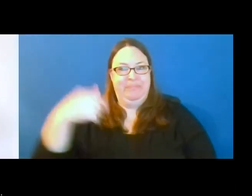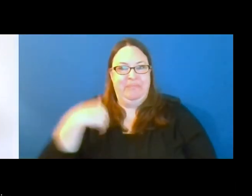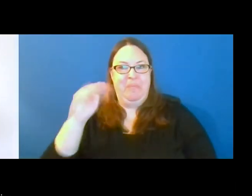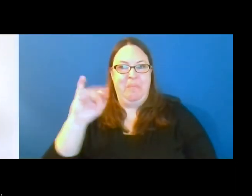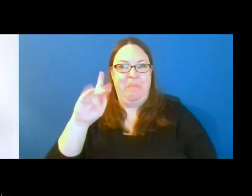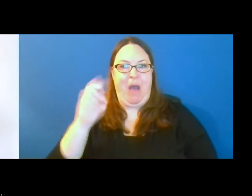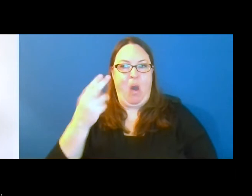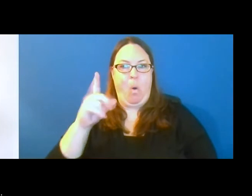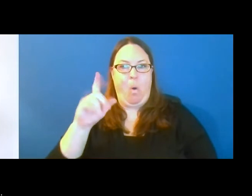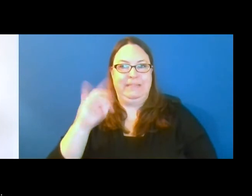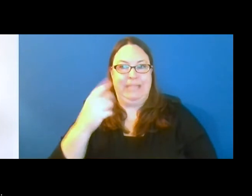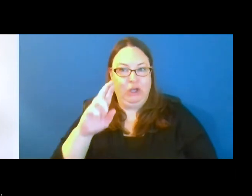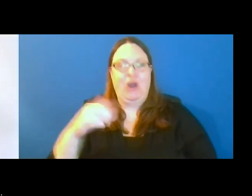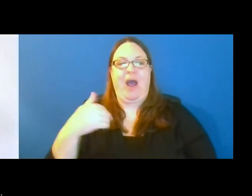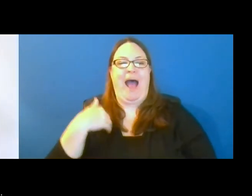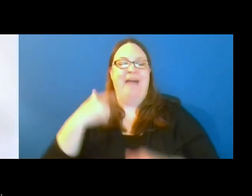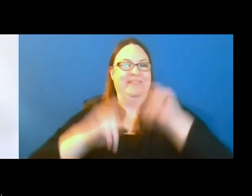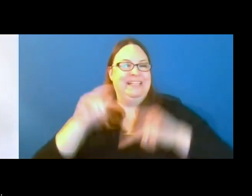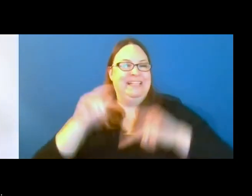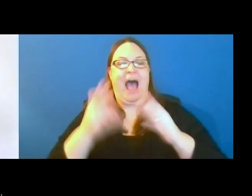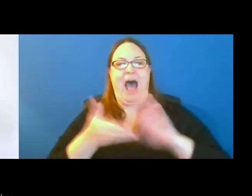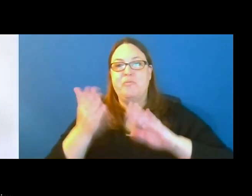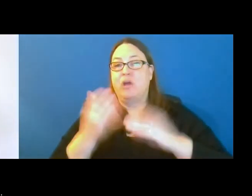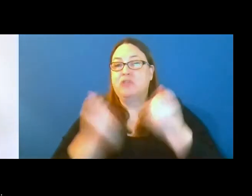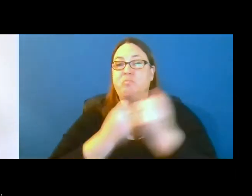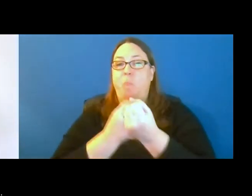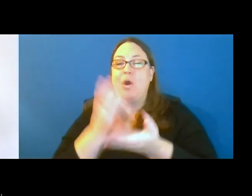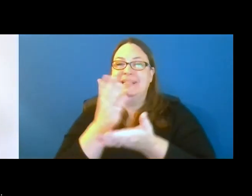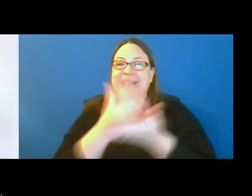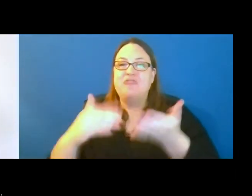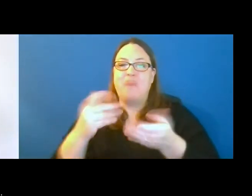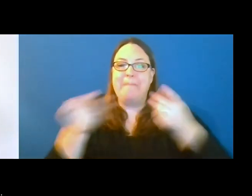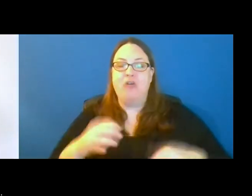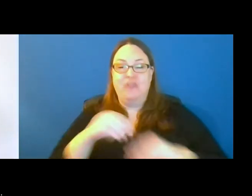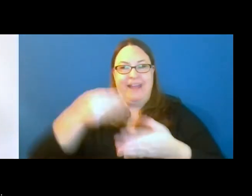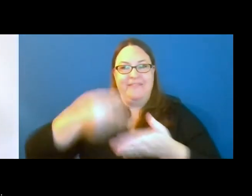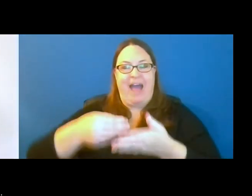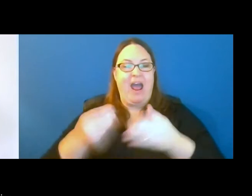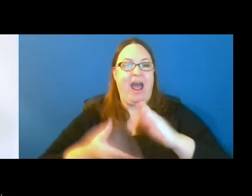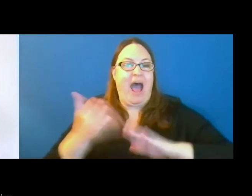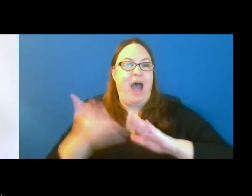I'm the Facilities, Operations and Support Section manager in the Finance and Operations Division of the DNR.